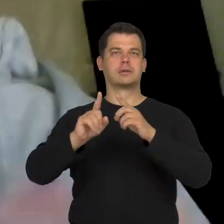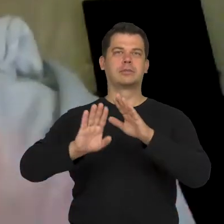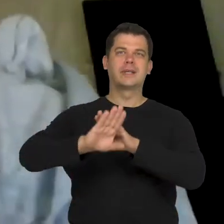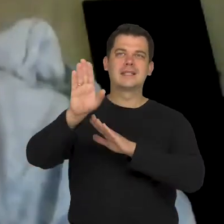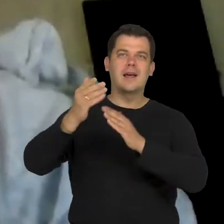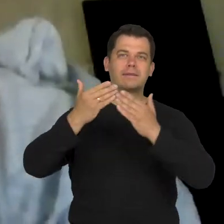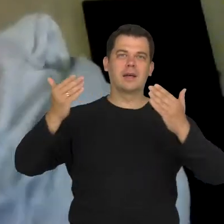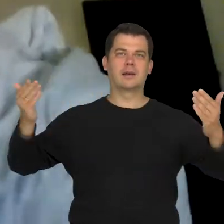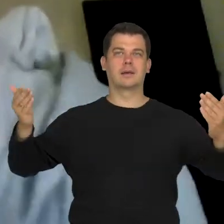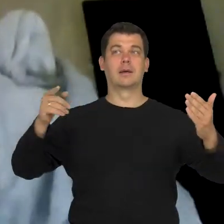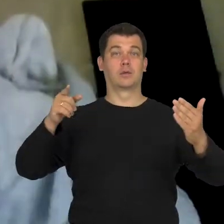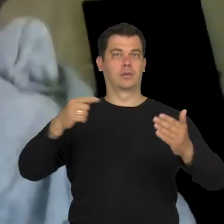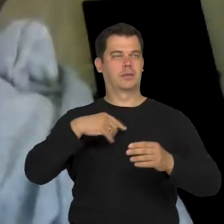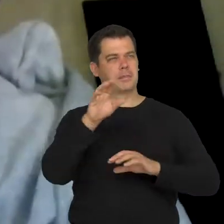due to that staring,